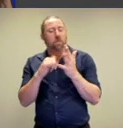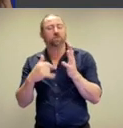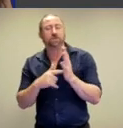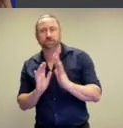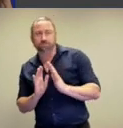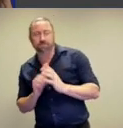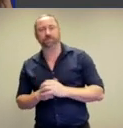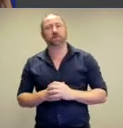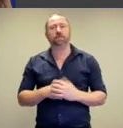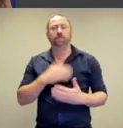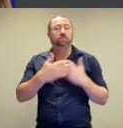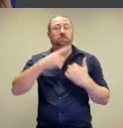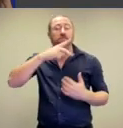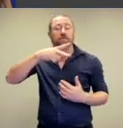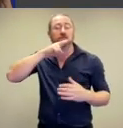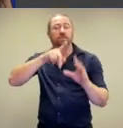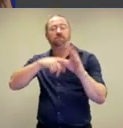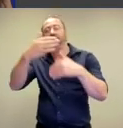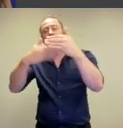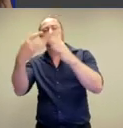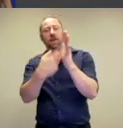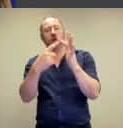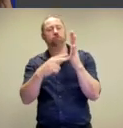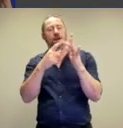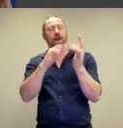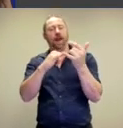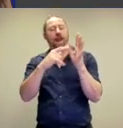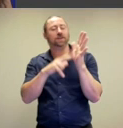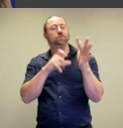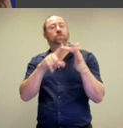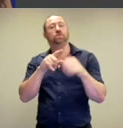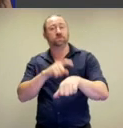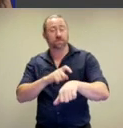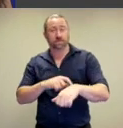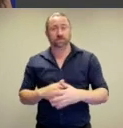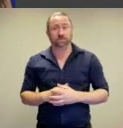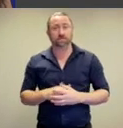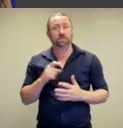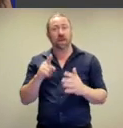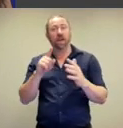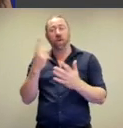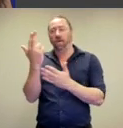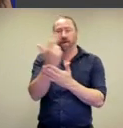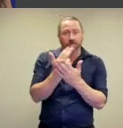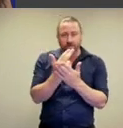and modest. Centuries later,